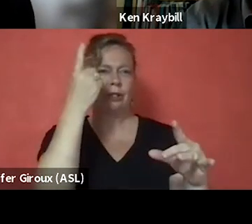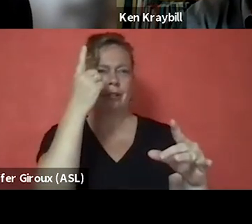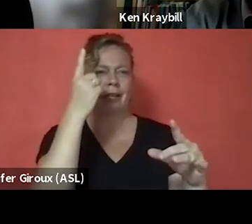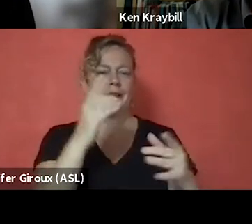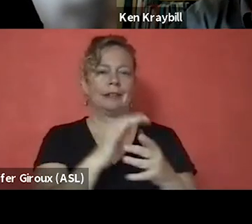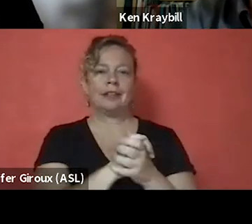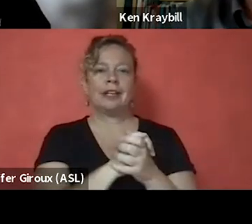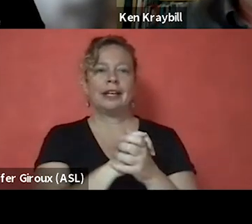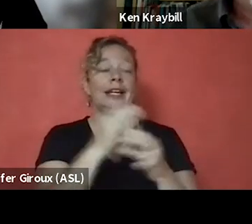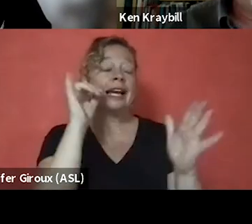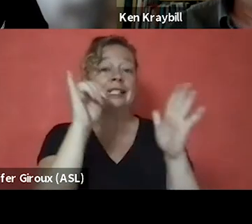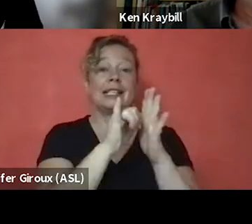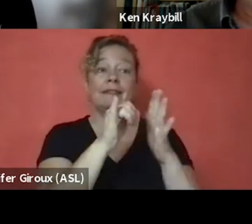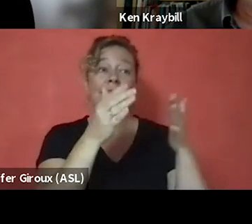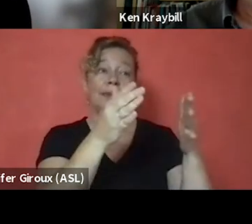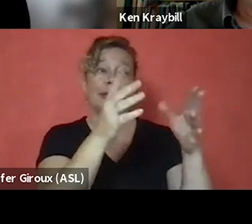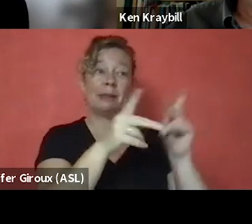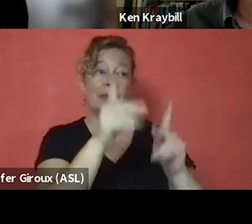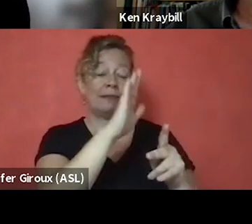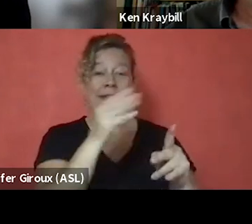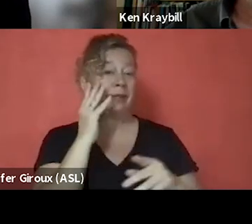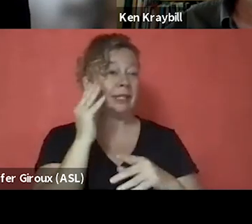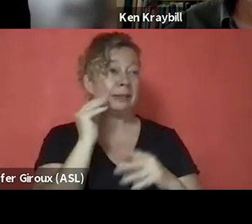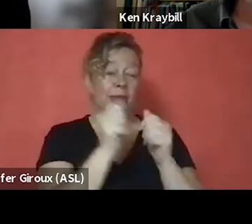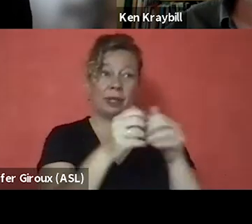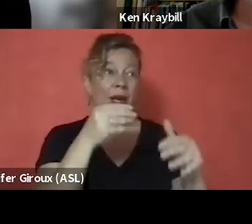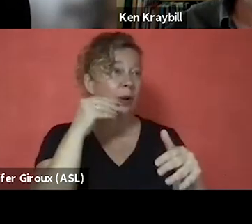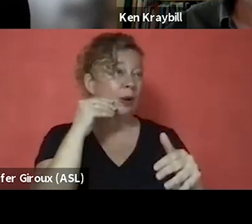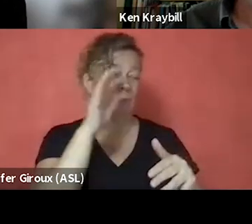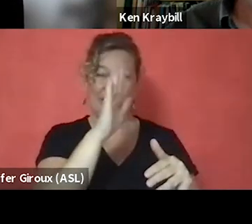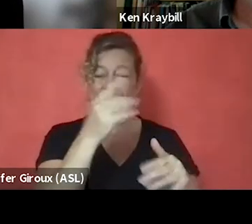that folks who have never been homeless, probably wouldn't even think about.